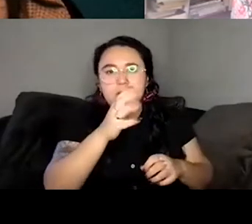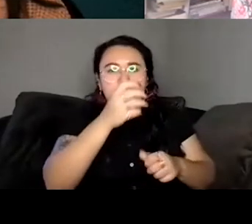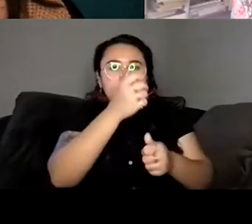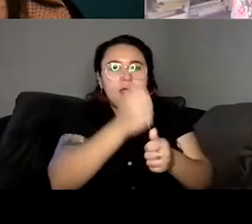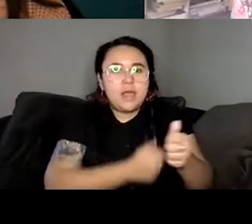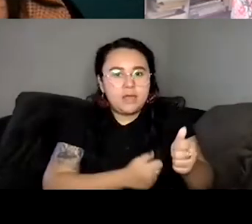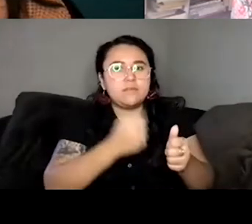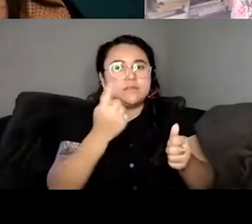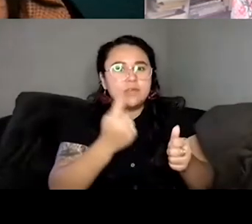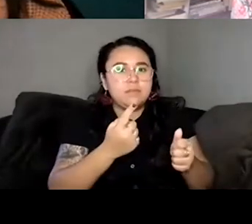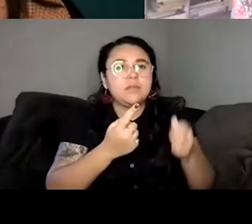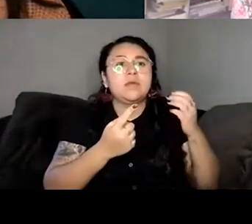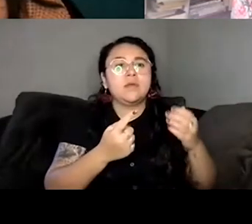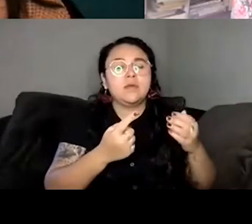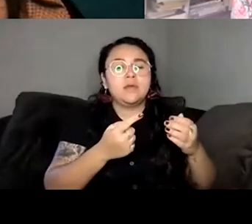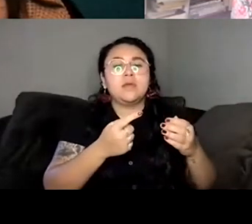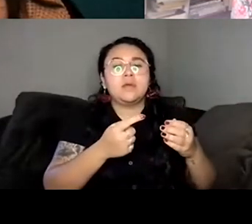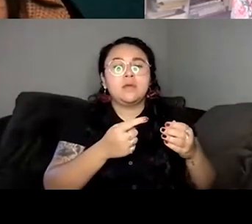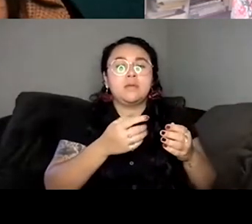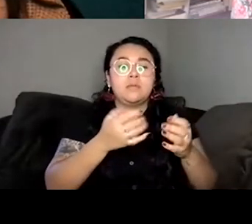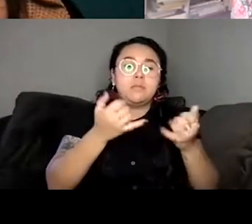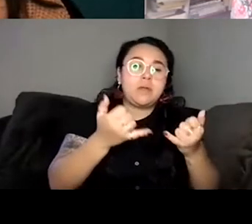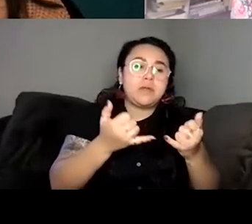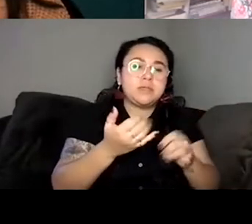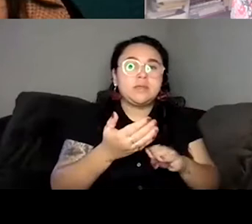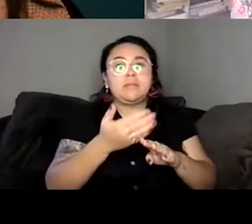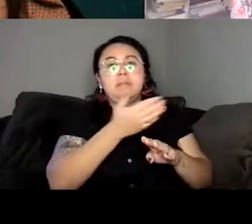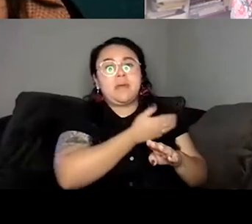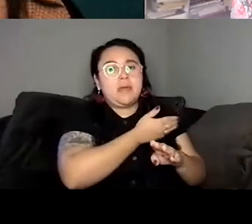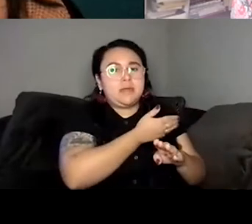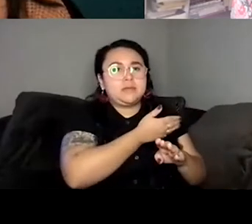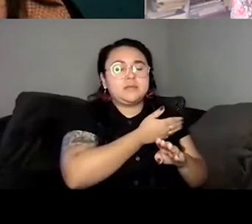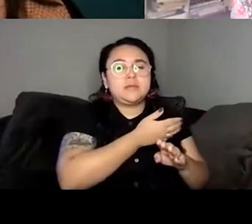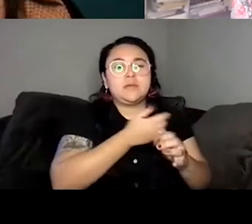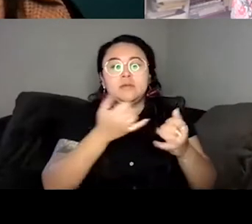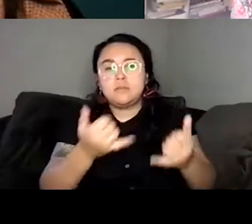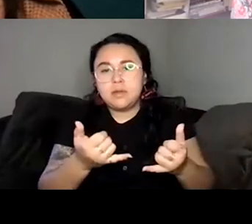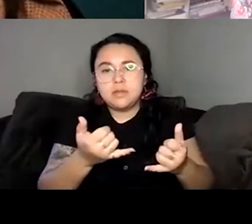she's doing it in the past. Though of course, sometimes there can be you know, there can